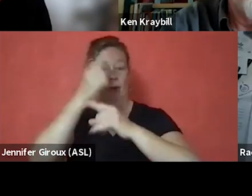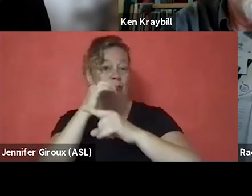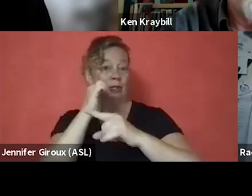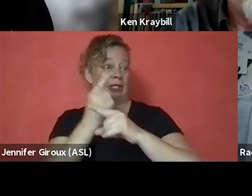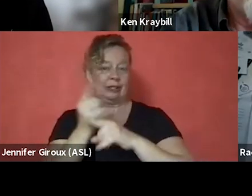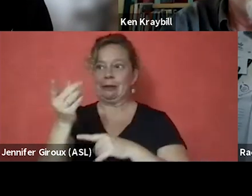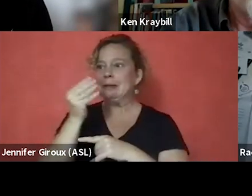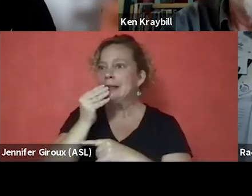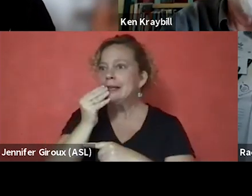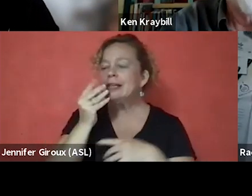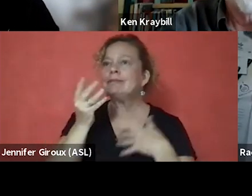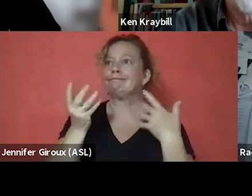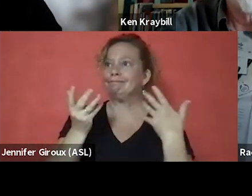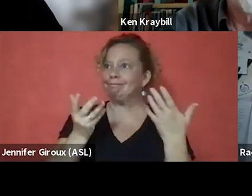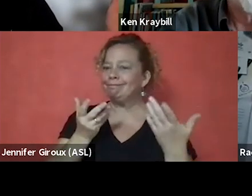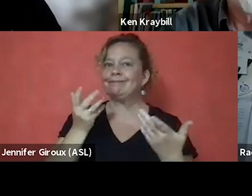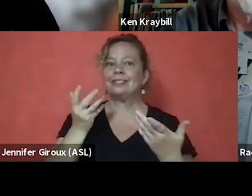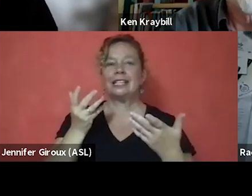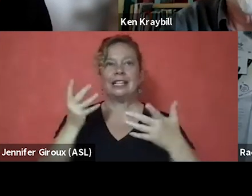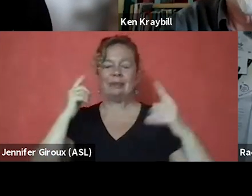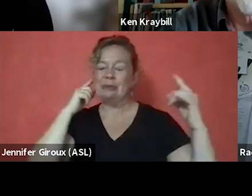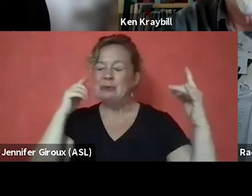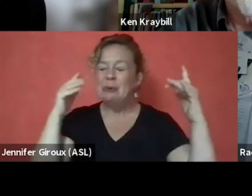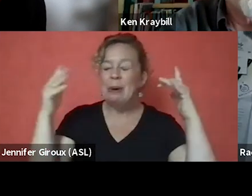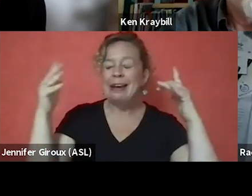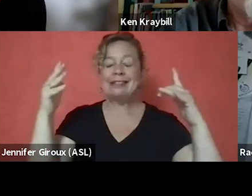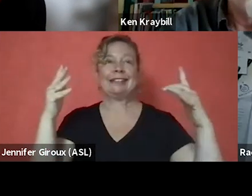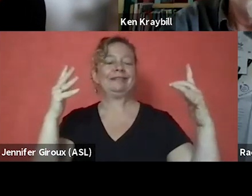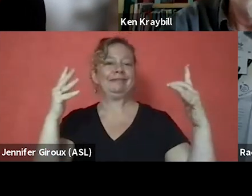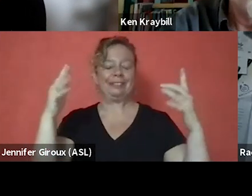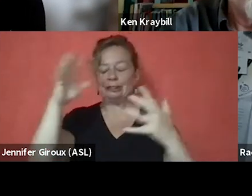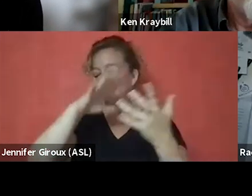and it was boisterous and noisy. And (clears throat) excuse me,